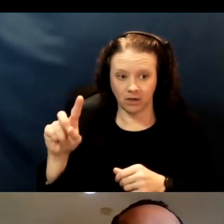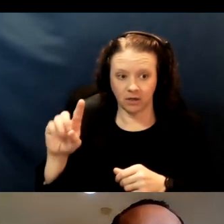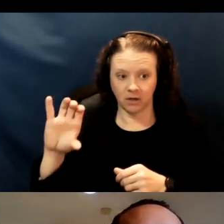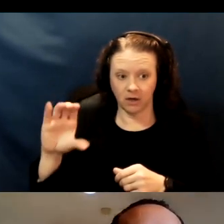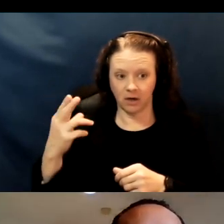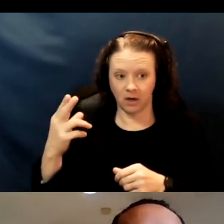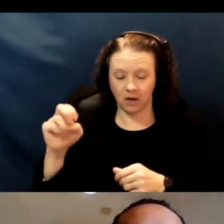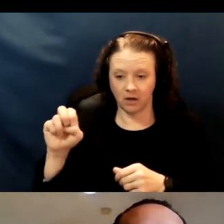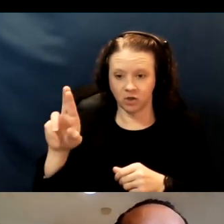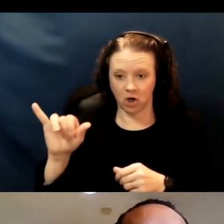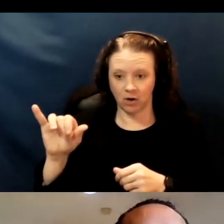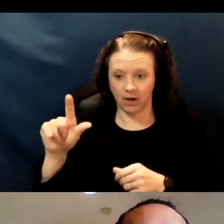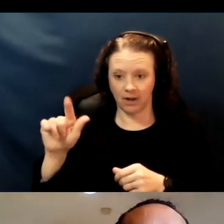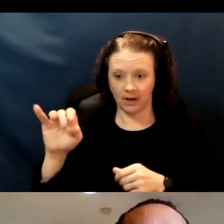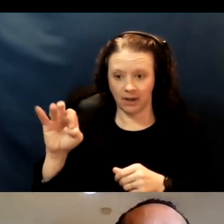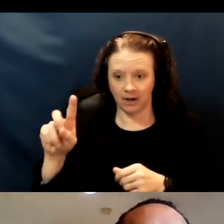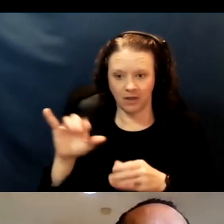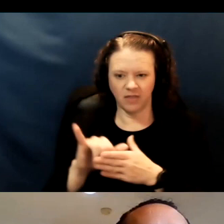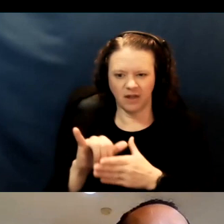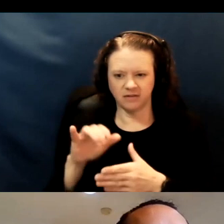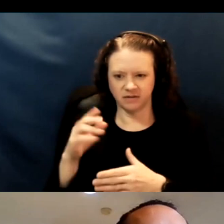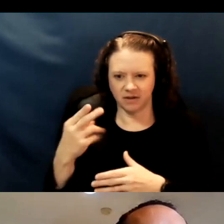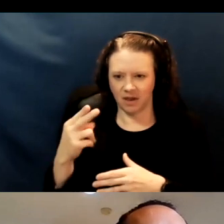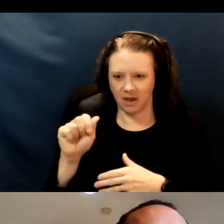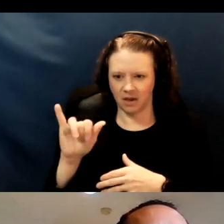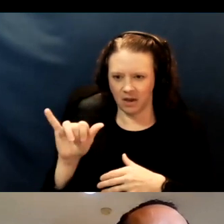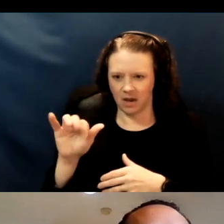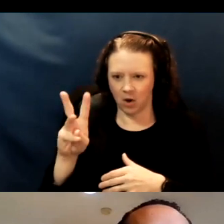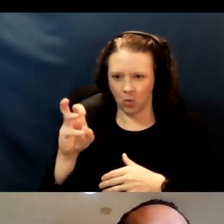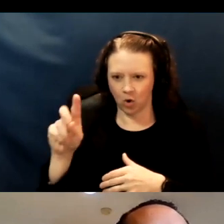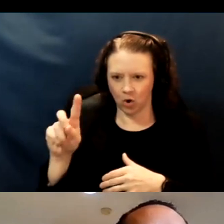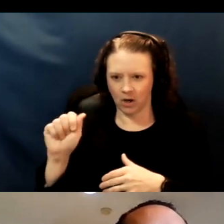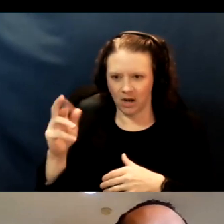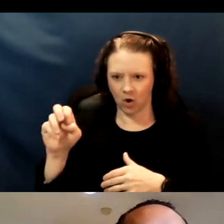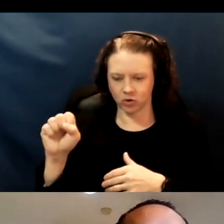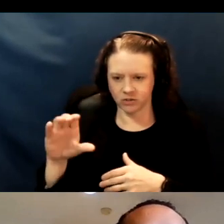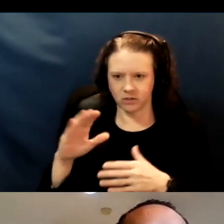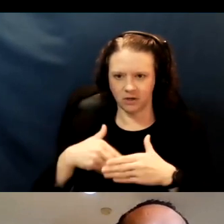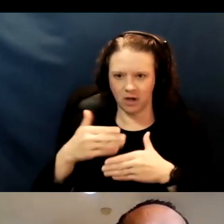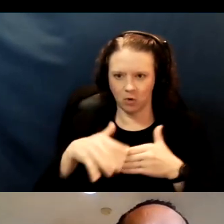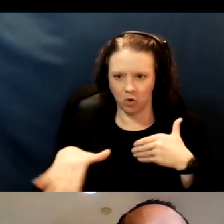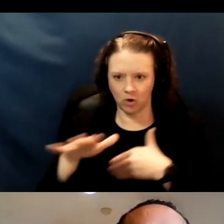in the Hayward Acres neighborhood. Again, these are very, very high hits,